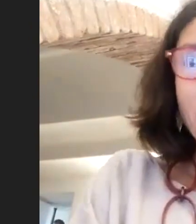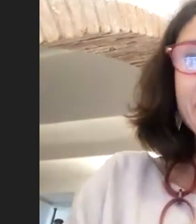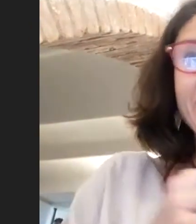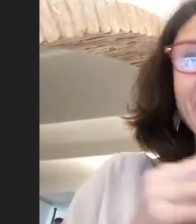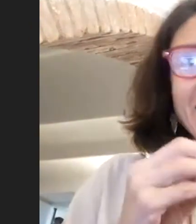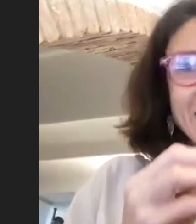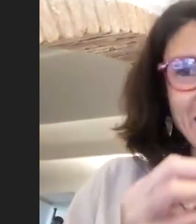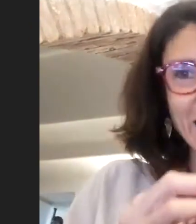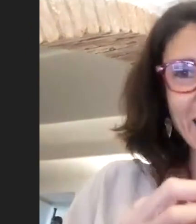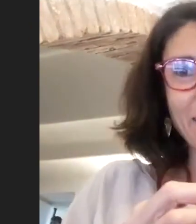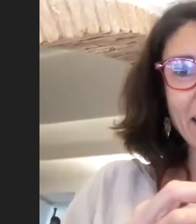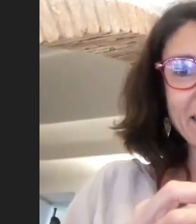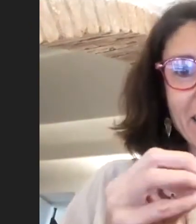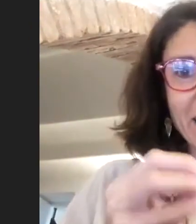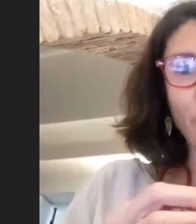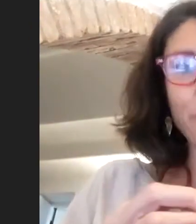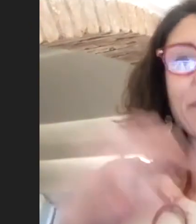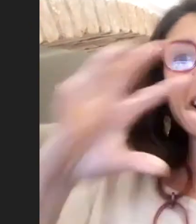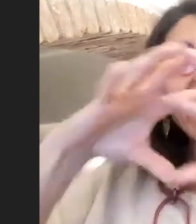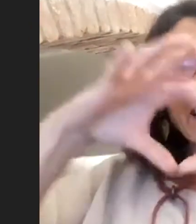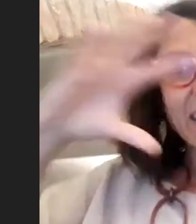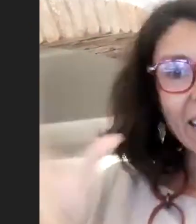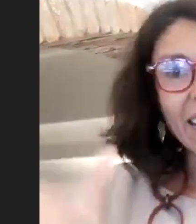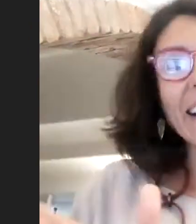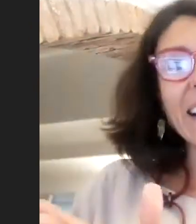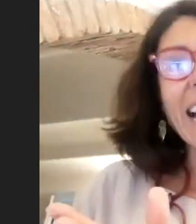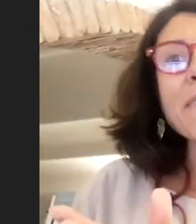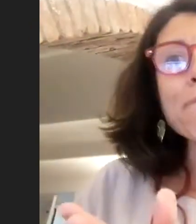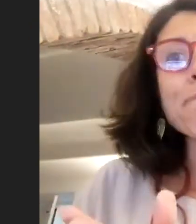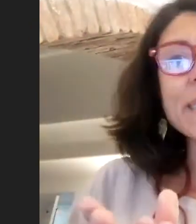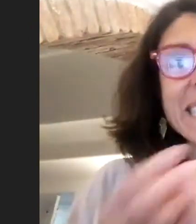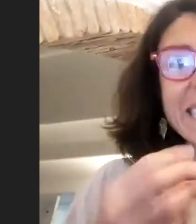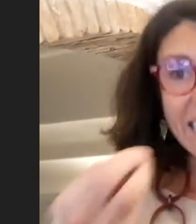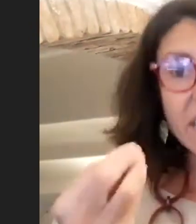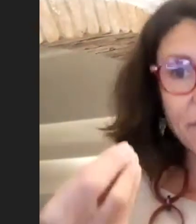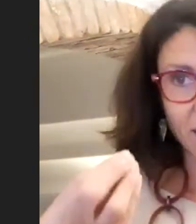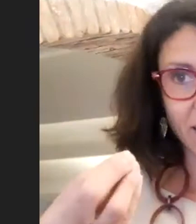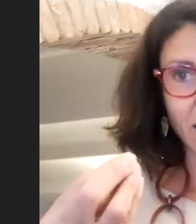but the is a matter of perceiving our system as one.